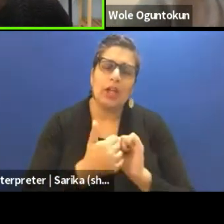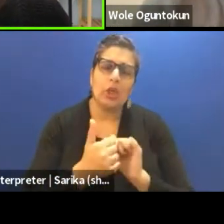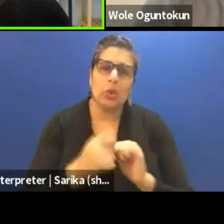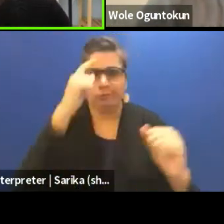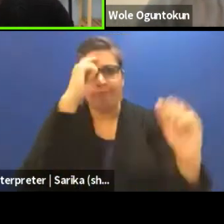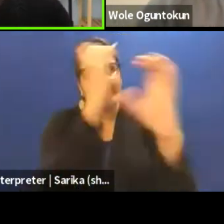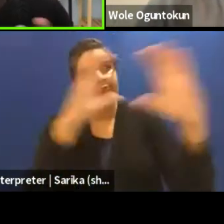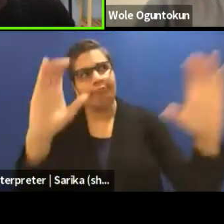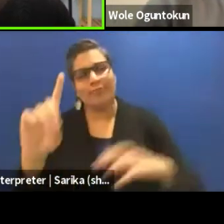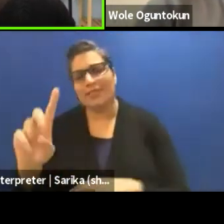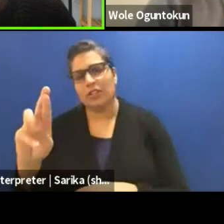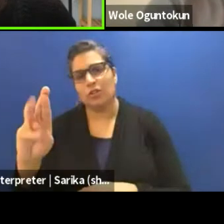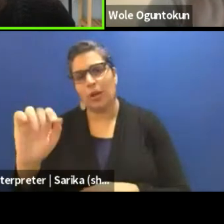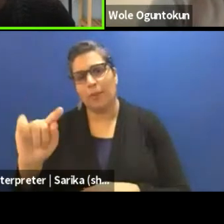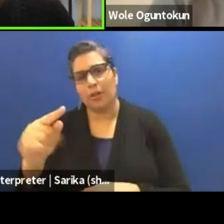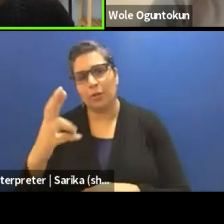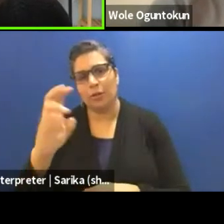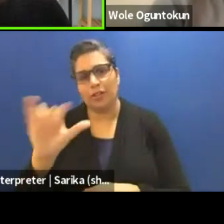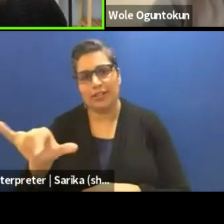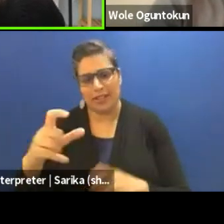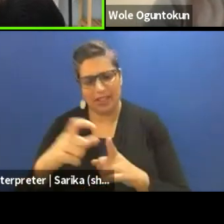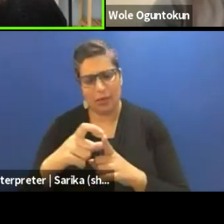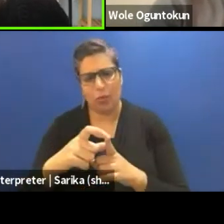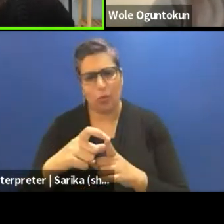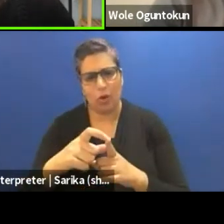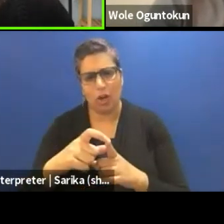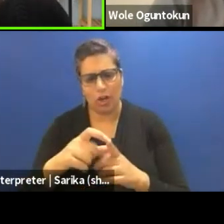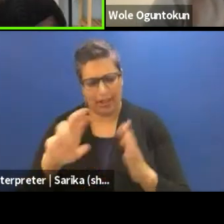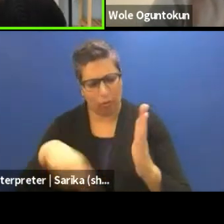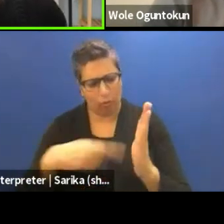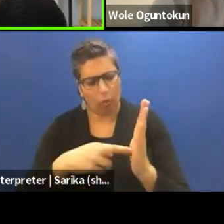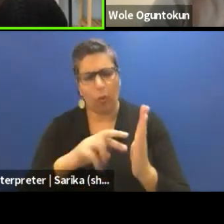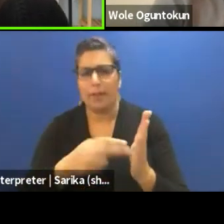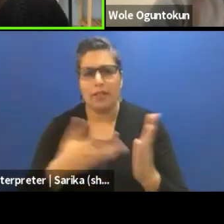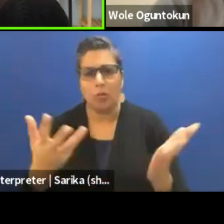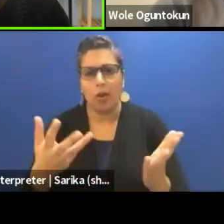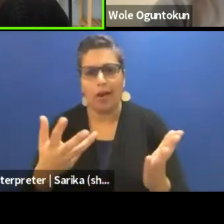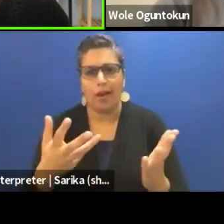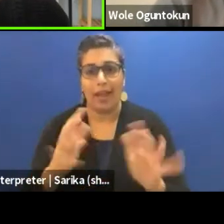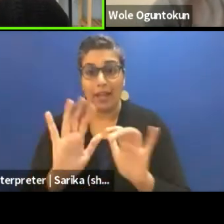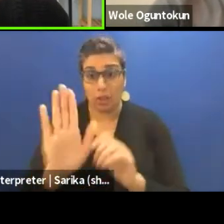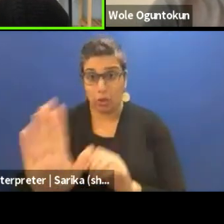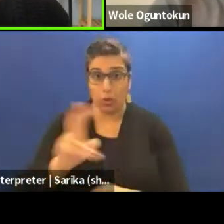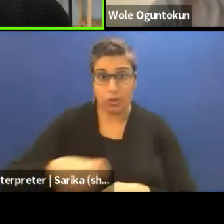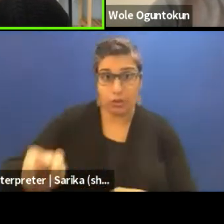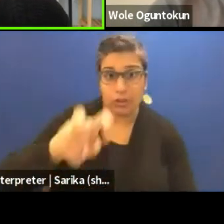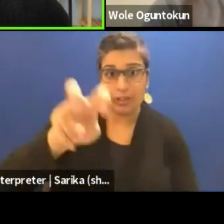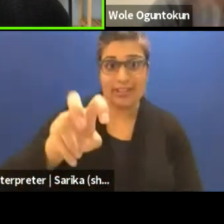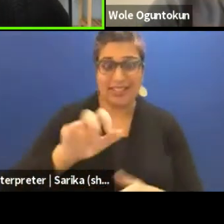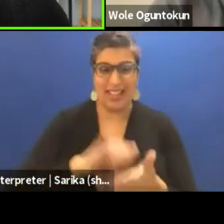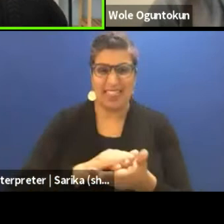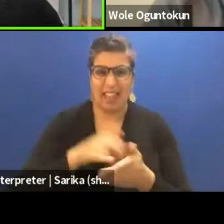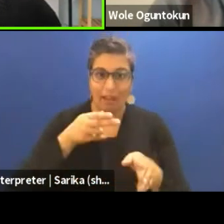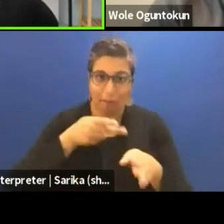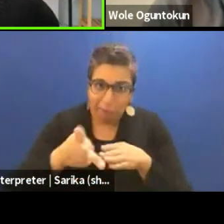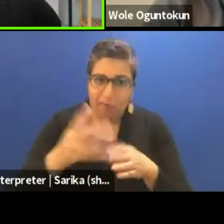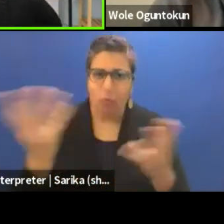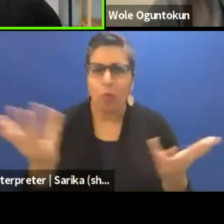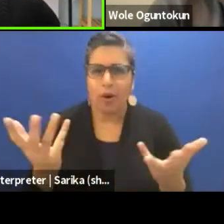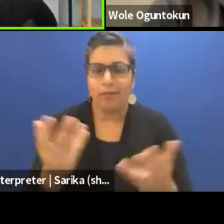What does that mean to you and what's your journey into the land of dramaturgy? Lloyd we'll start with you.